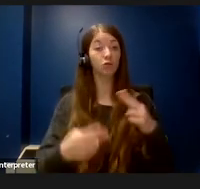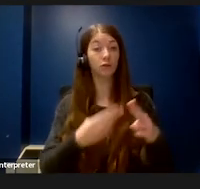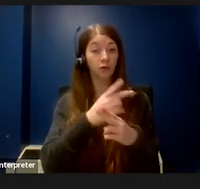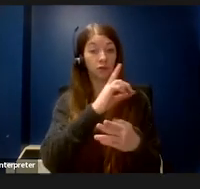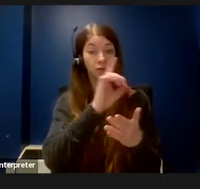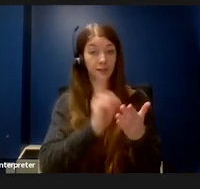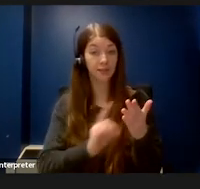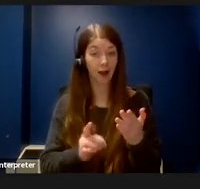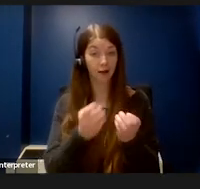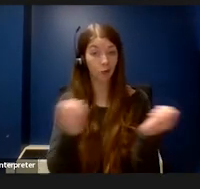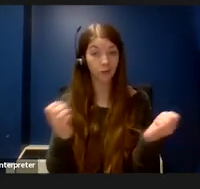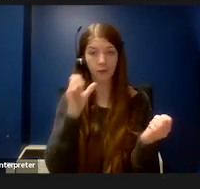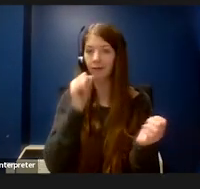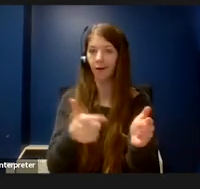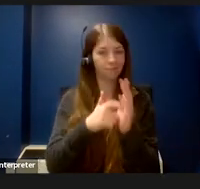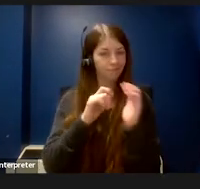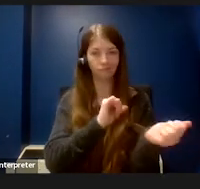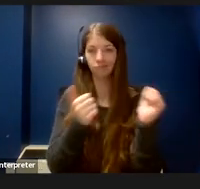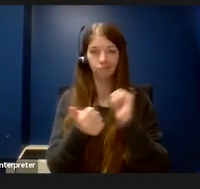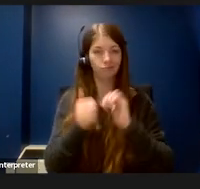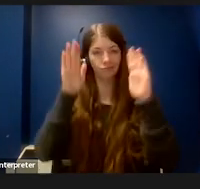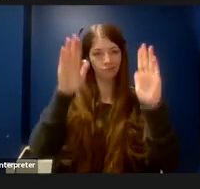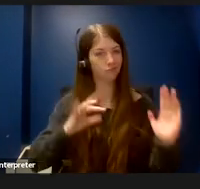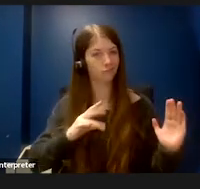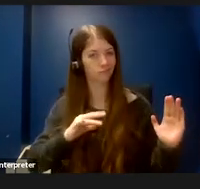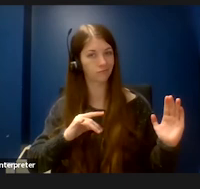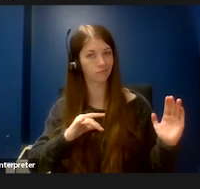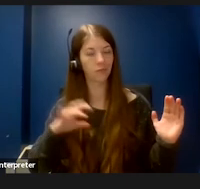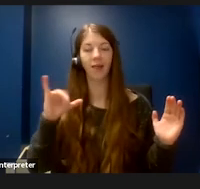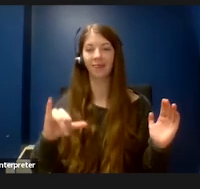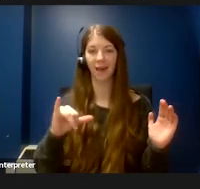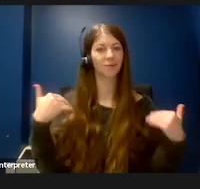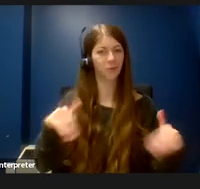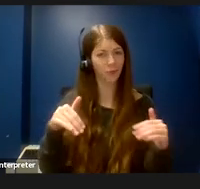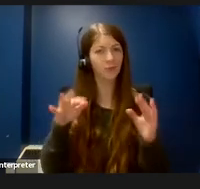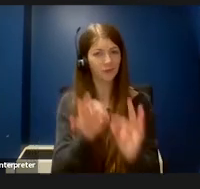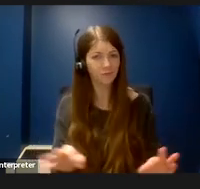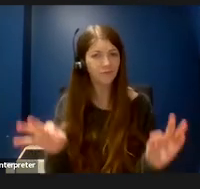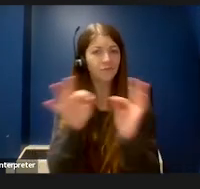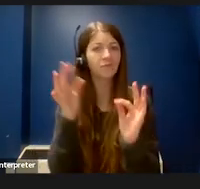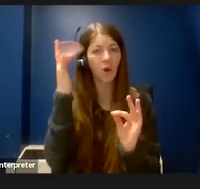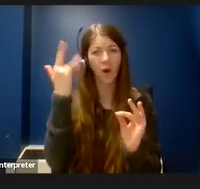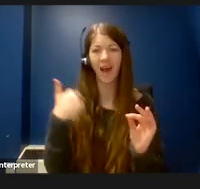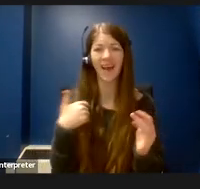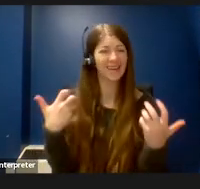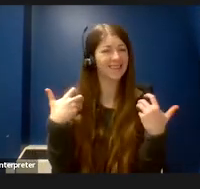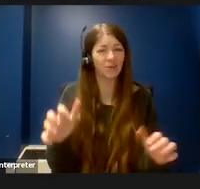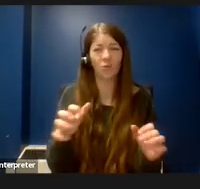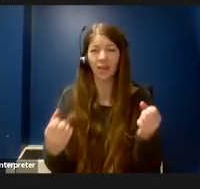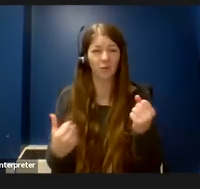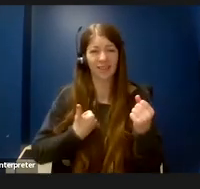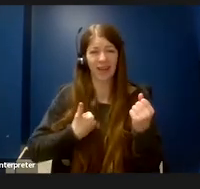accommodation. For me, this was powerful because I didn't want to self-advocate; however there